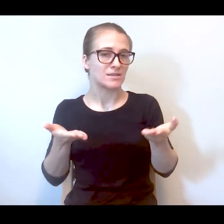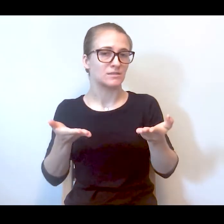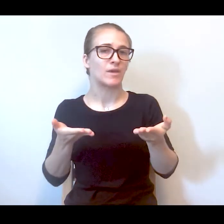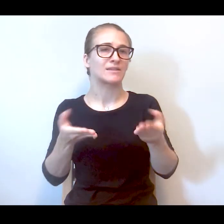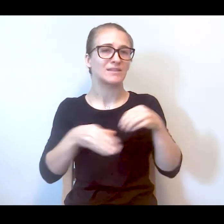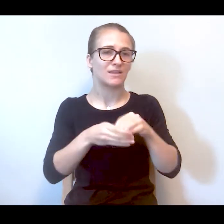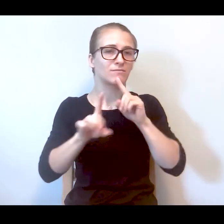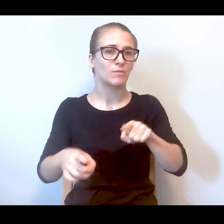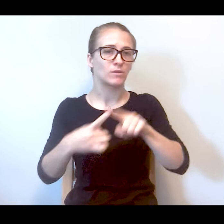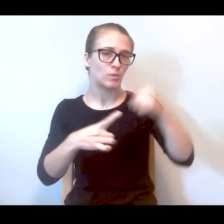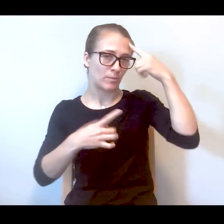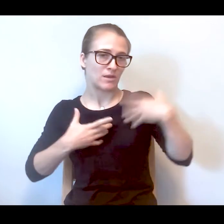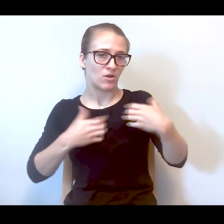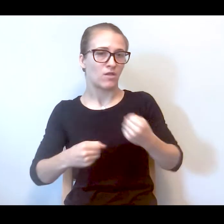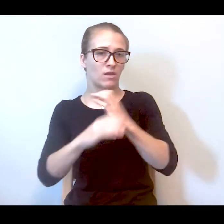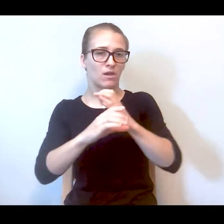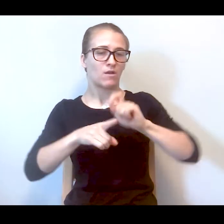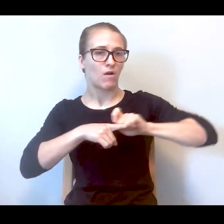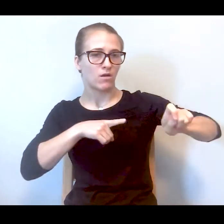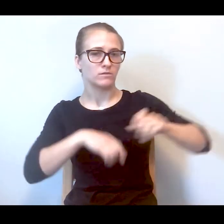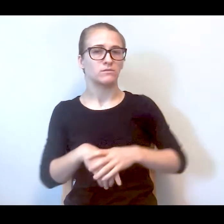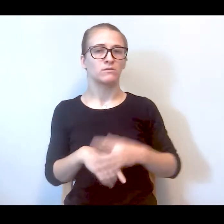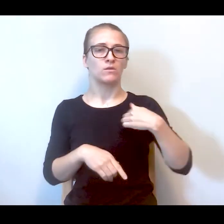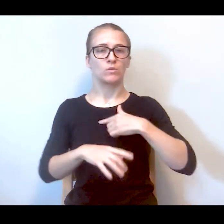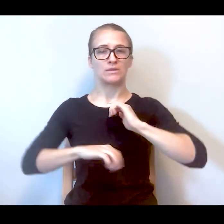to mental health crisis calls.